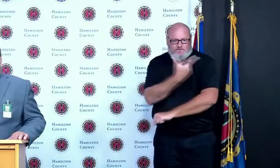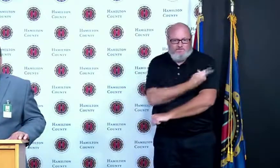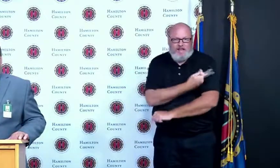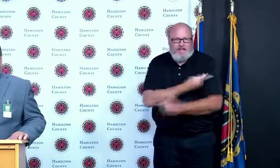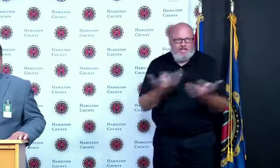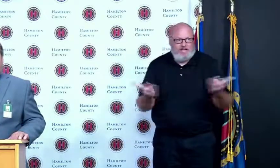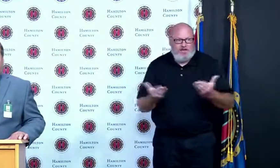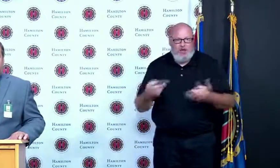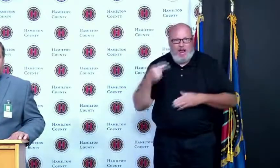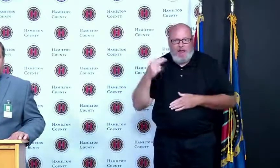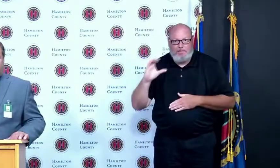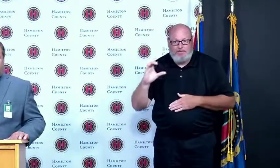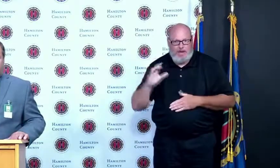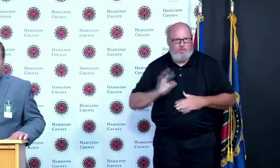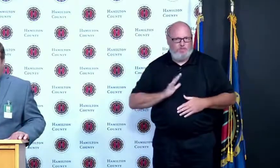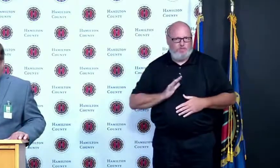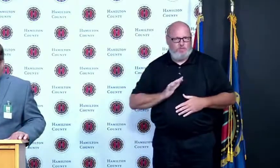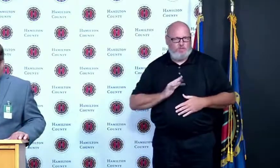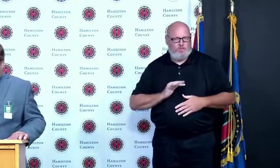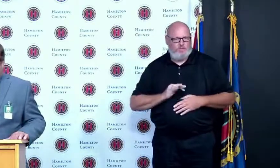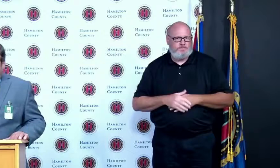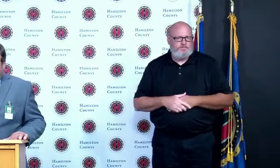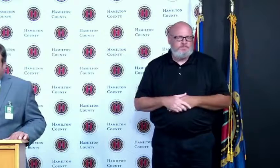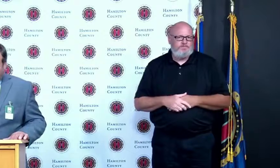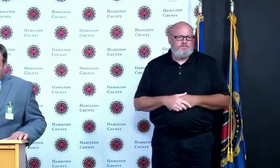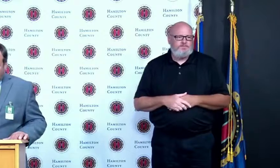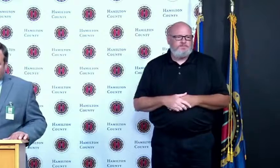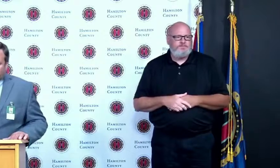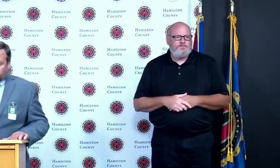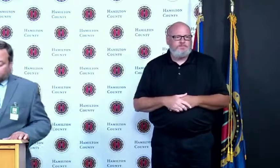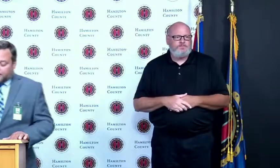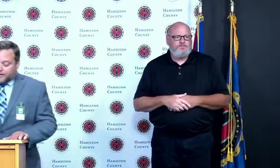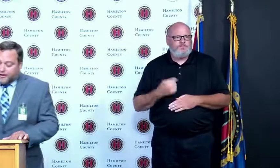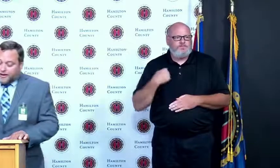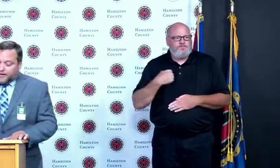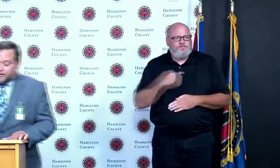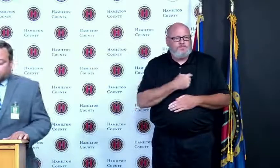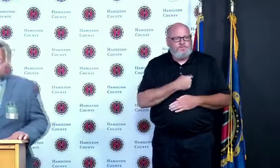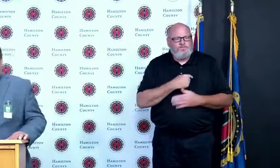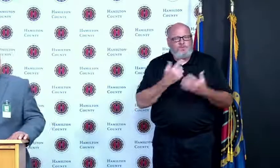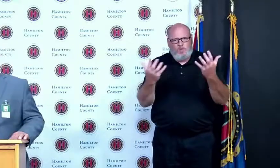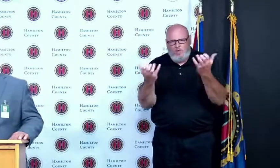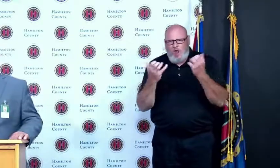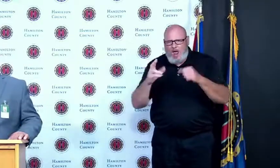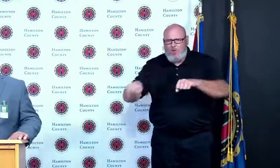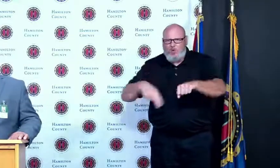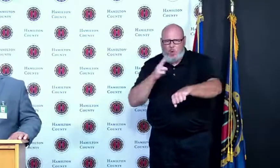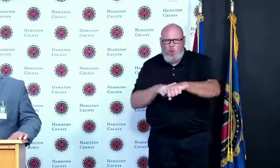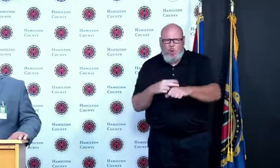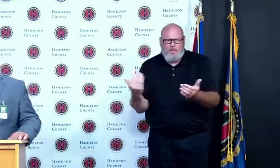and are working together to return things to normal looking at the data our worst was back